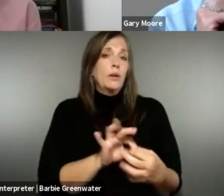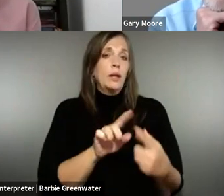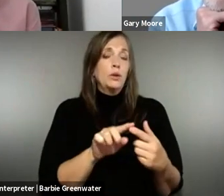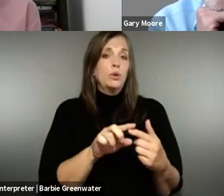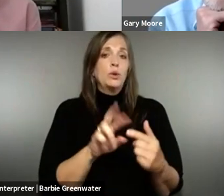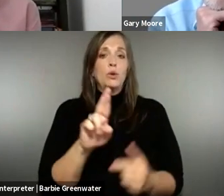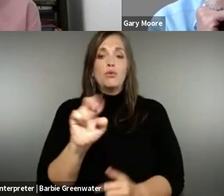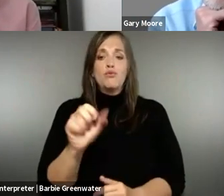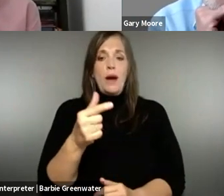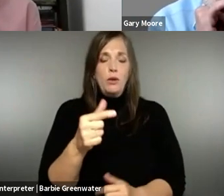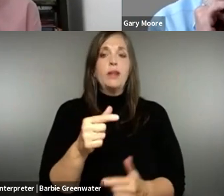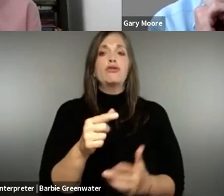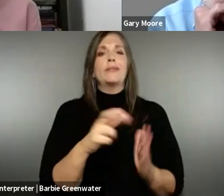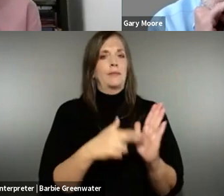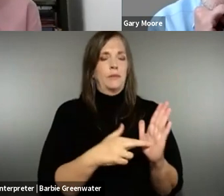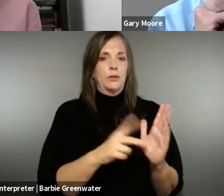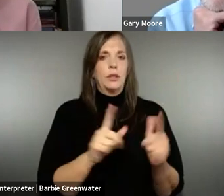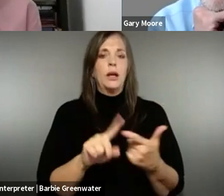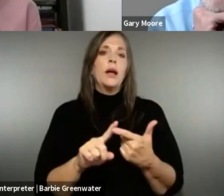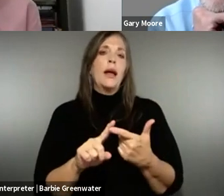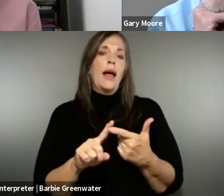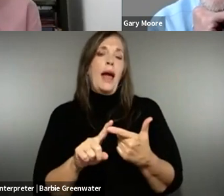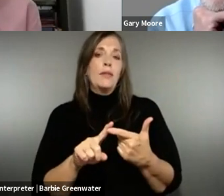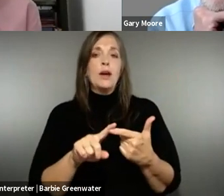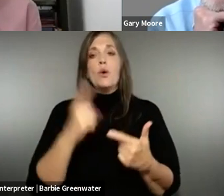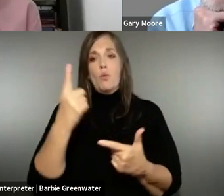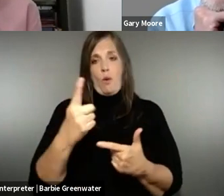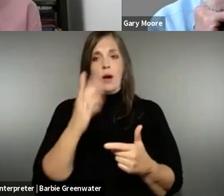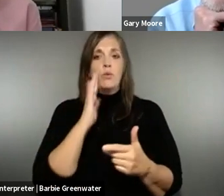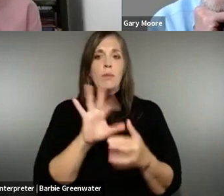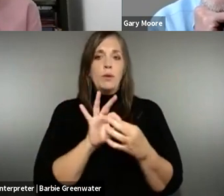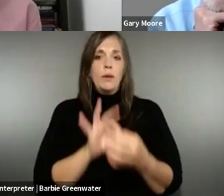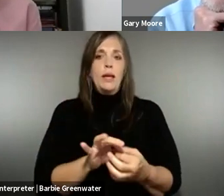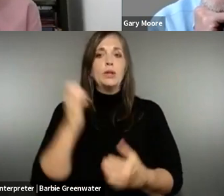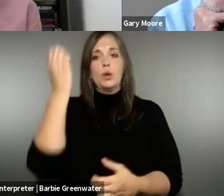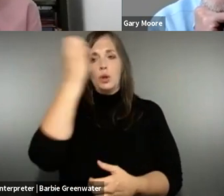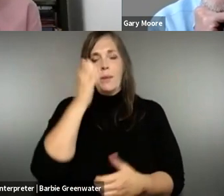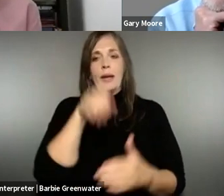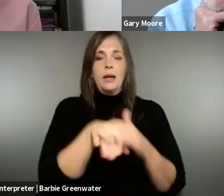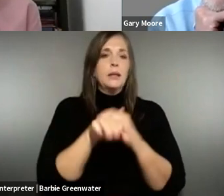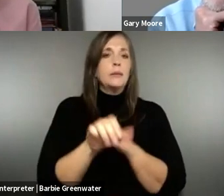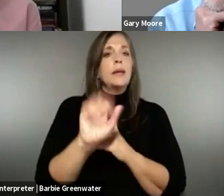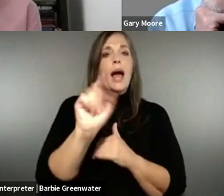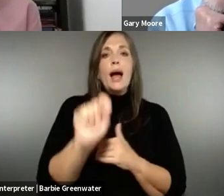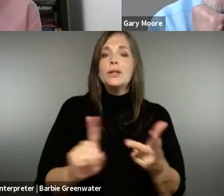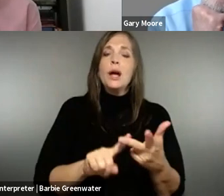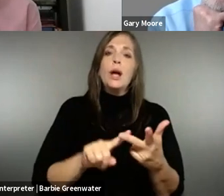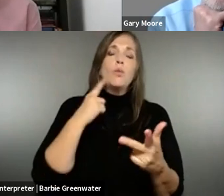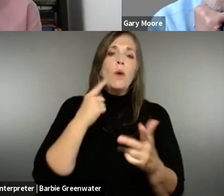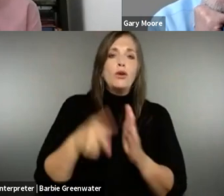, the EU topic, but the other ones we will have is on the regulations, we will have one webinar on the European accessibility